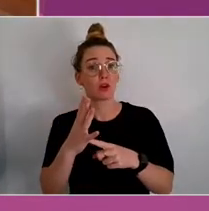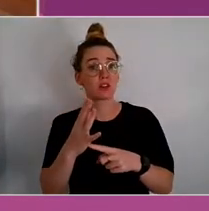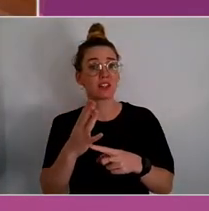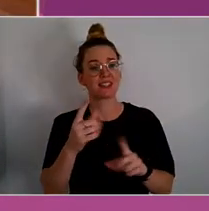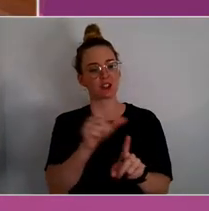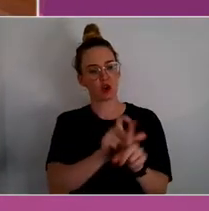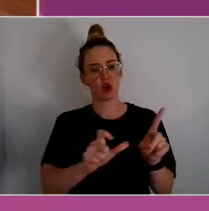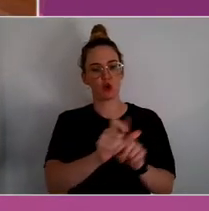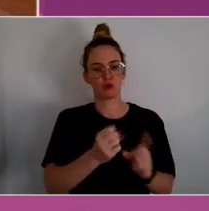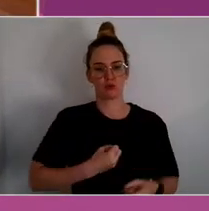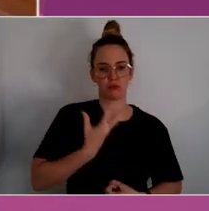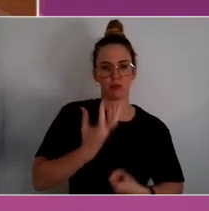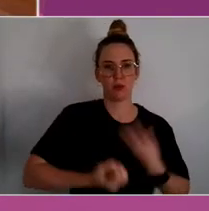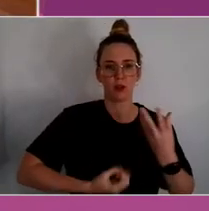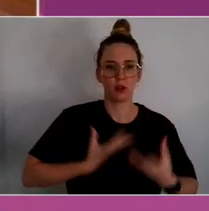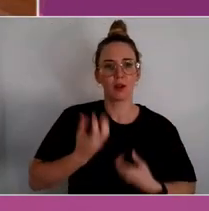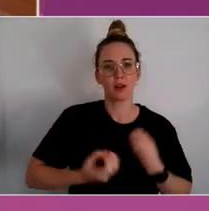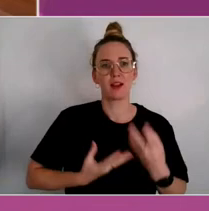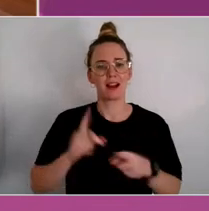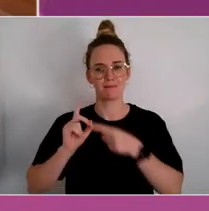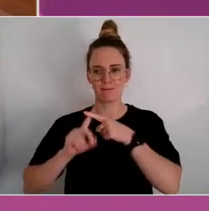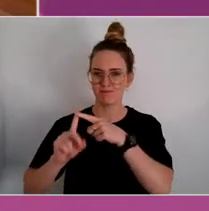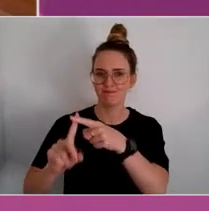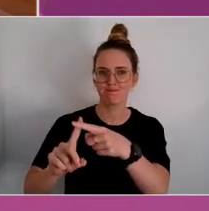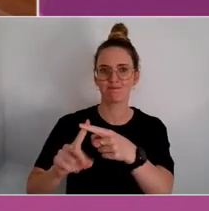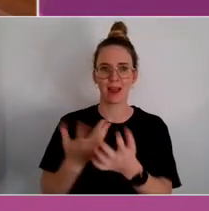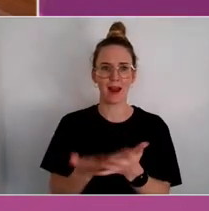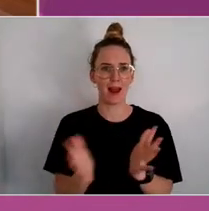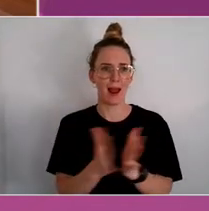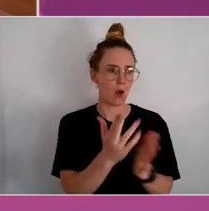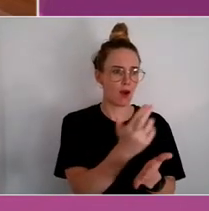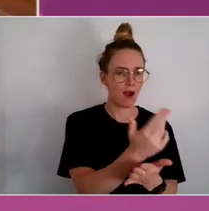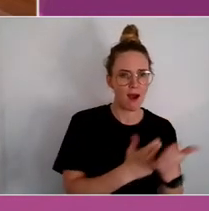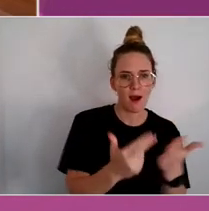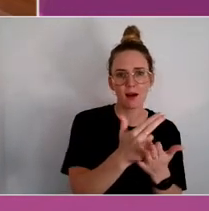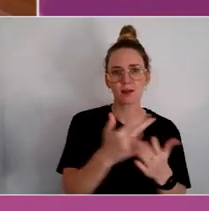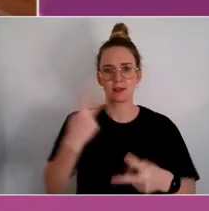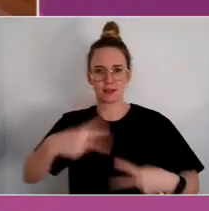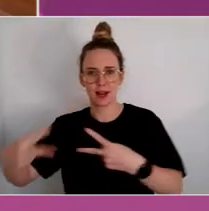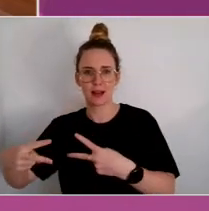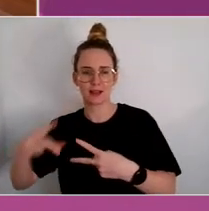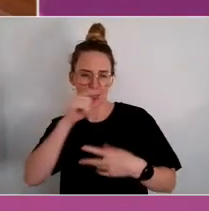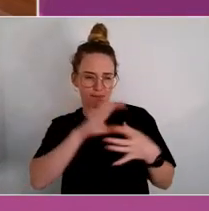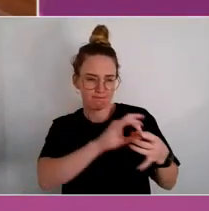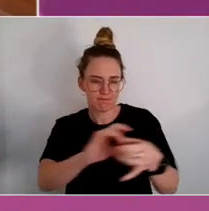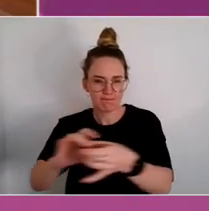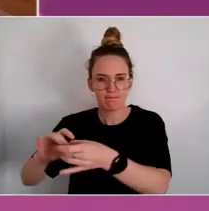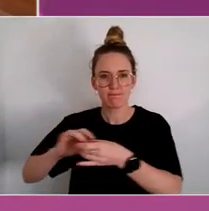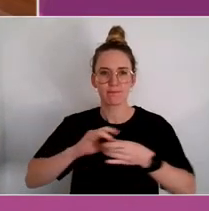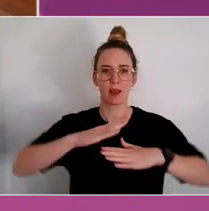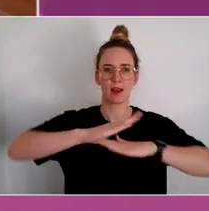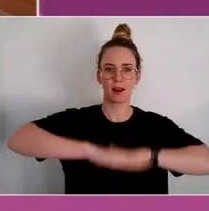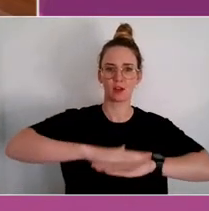continuity, the power of art, music and dance and our deep connection to country and our spiritual connection.